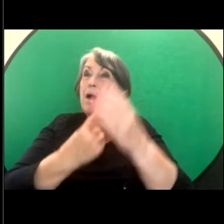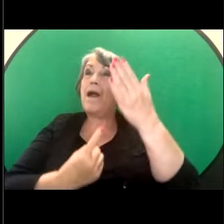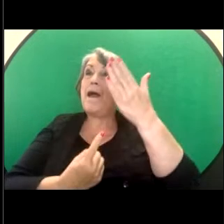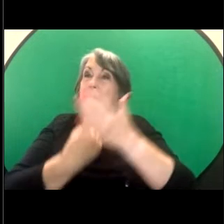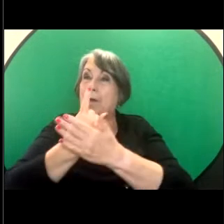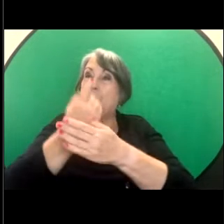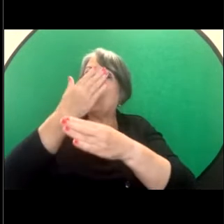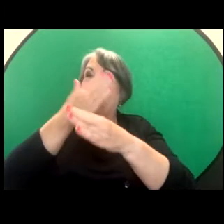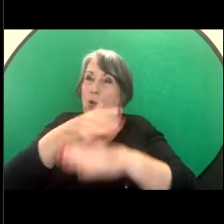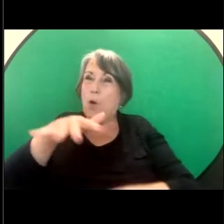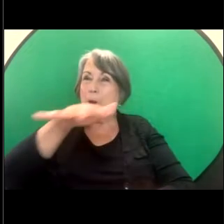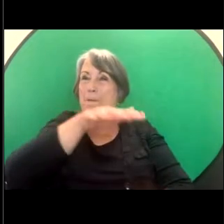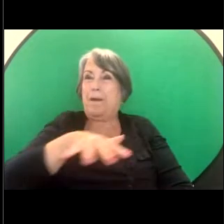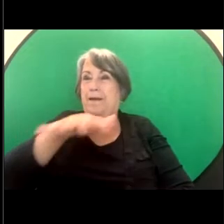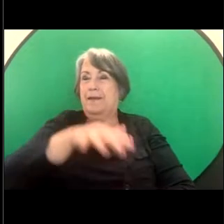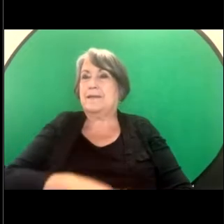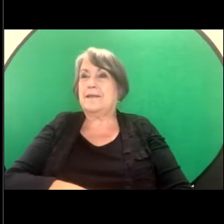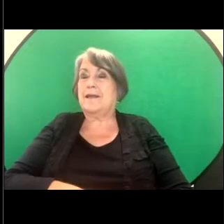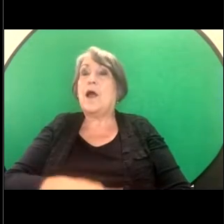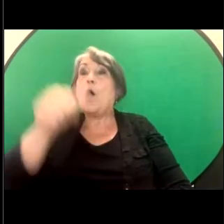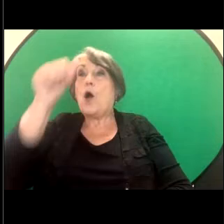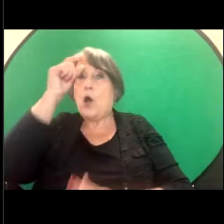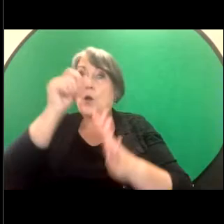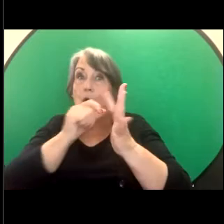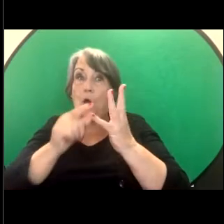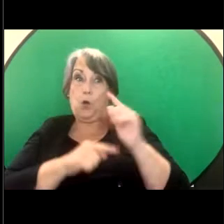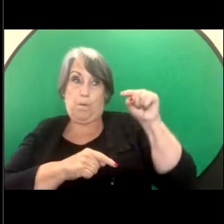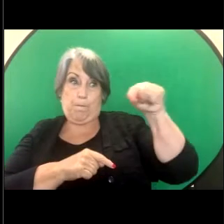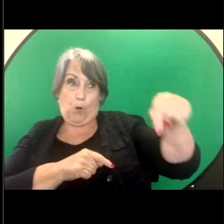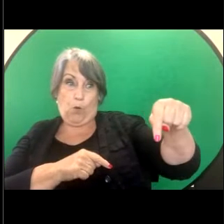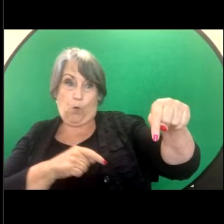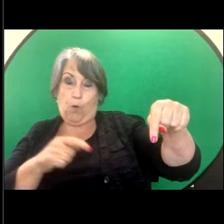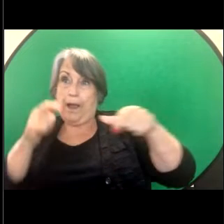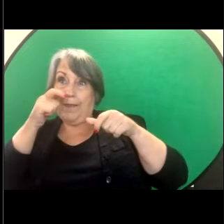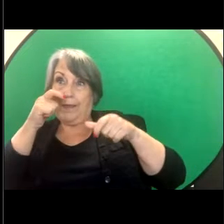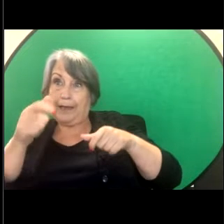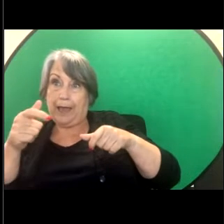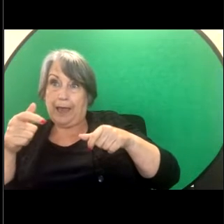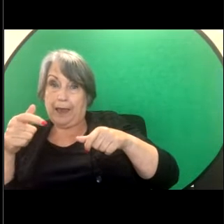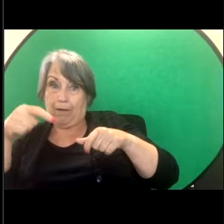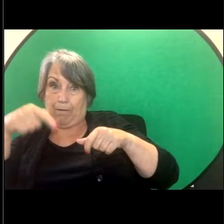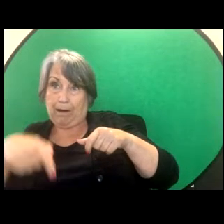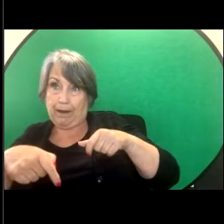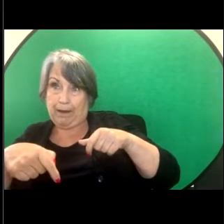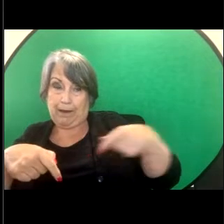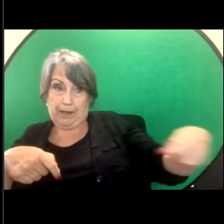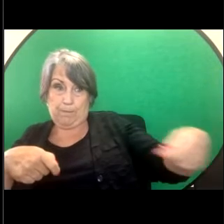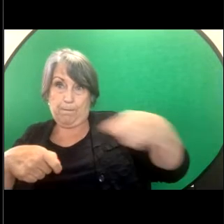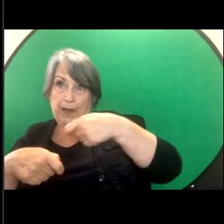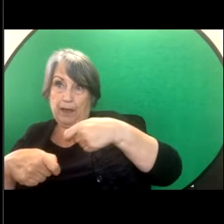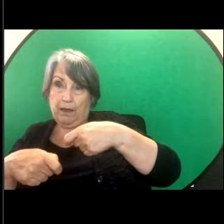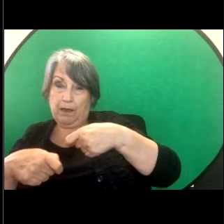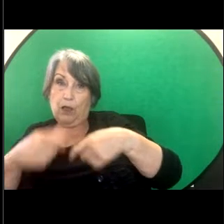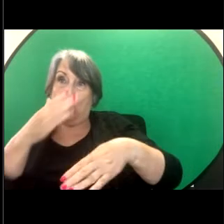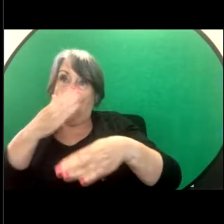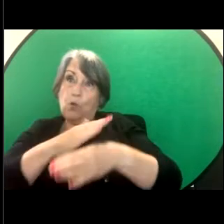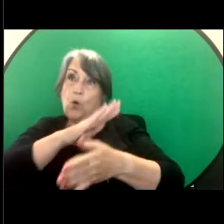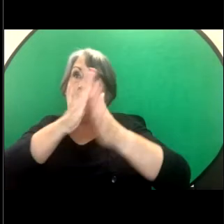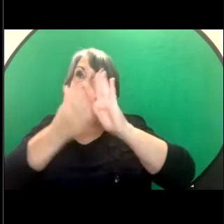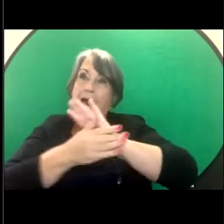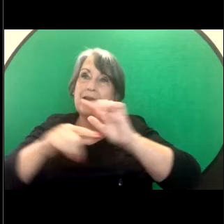even though Paul and the paid carer appear to be employed by different employees. They're at work